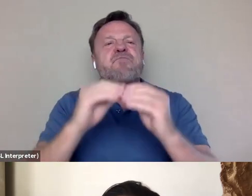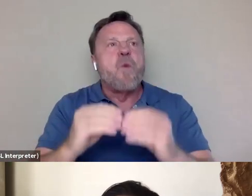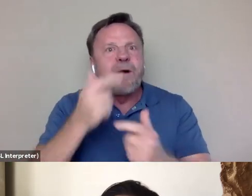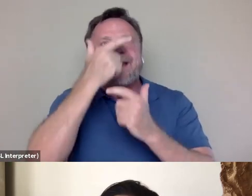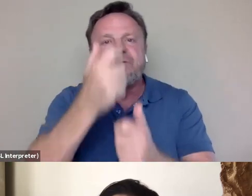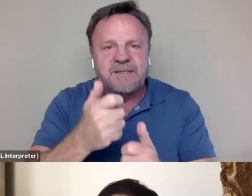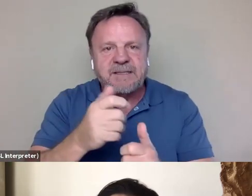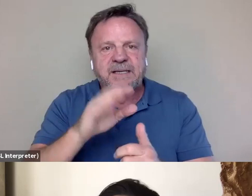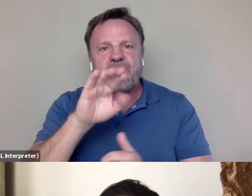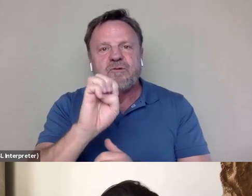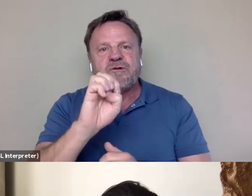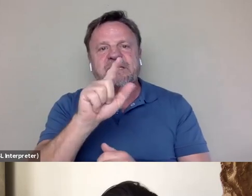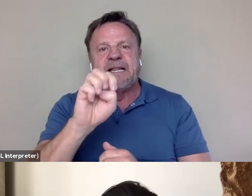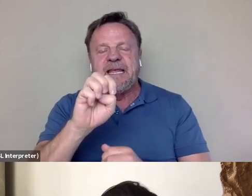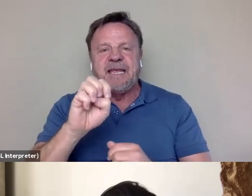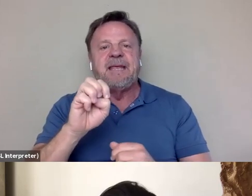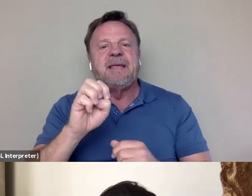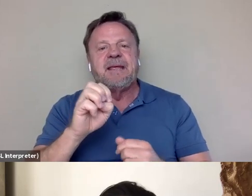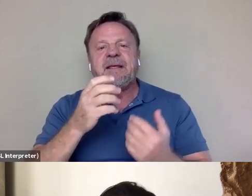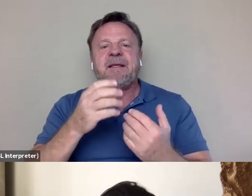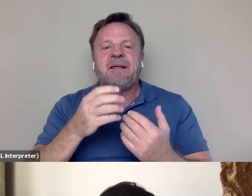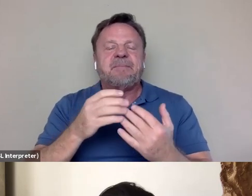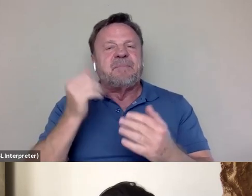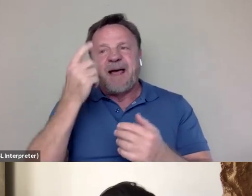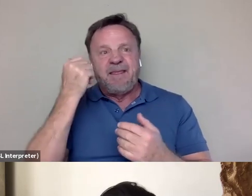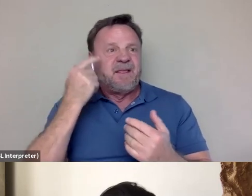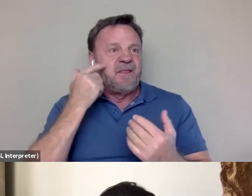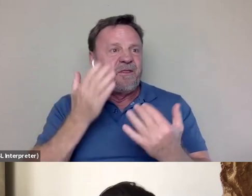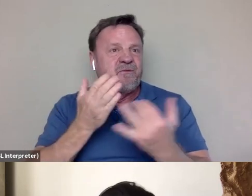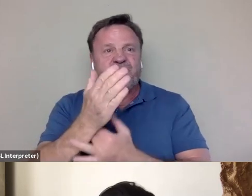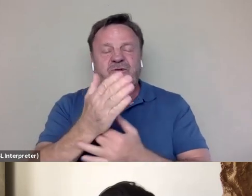It seemed through, you know, the fog of time and whatever filter the movies create.